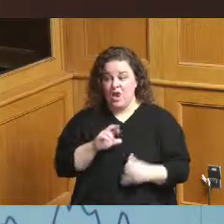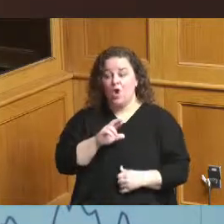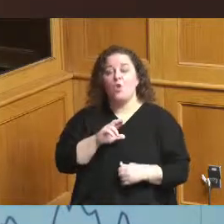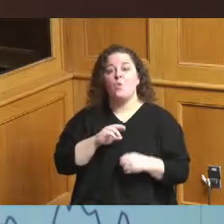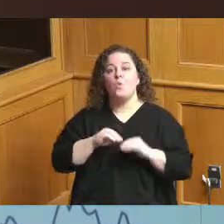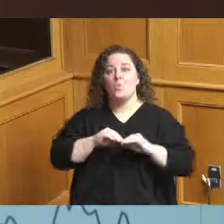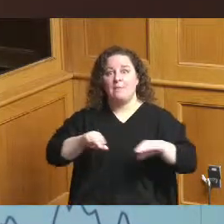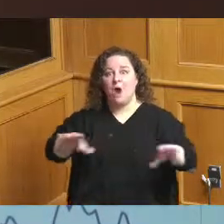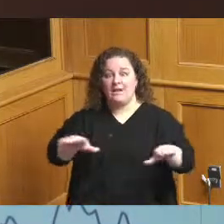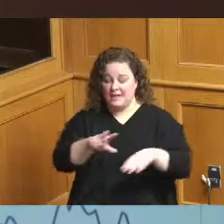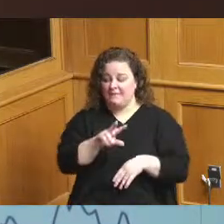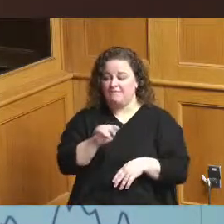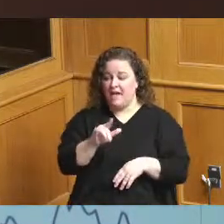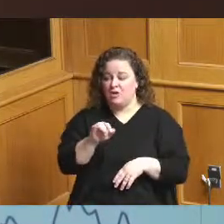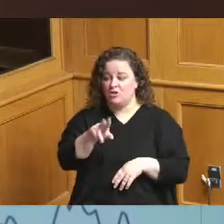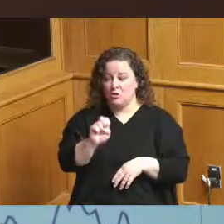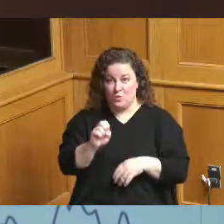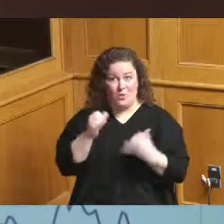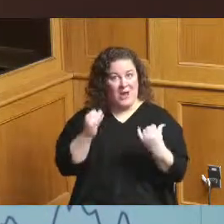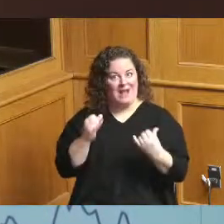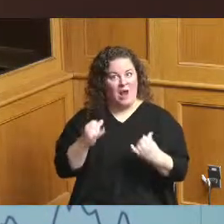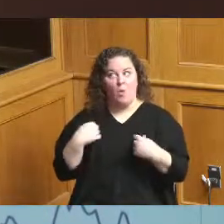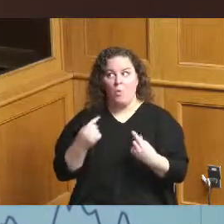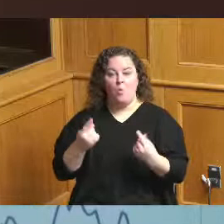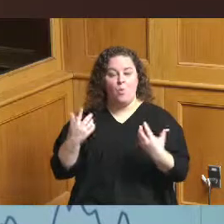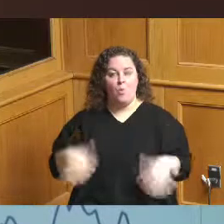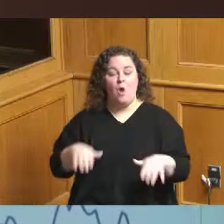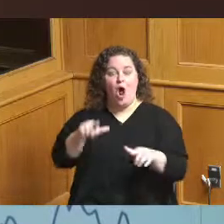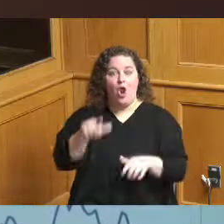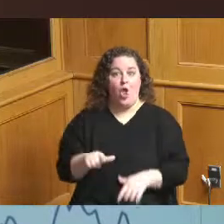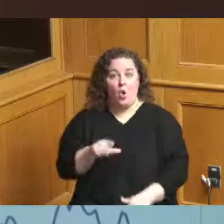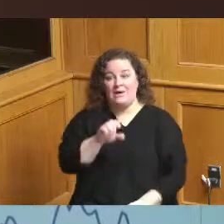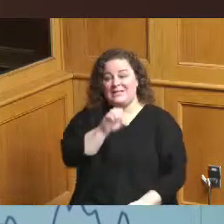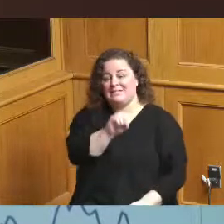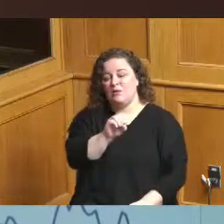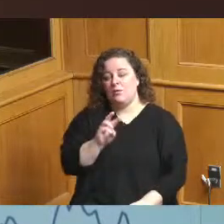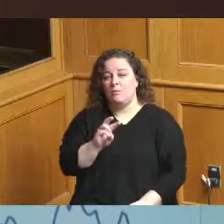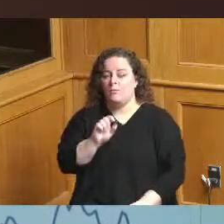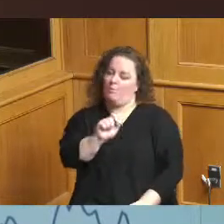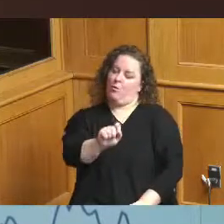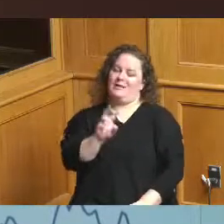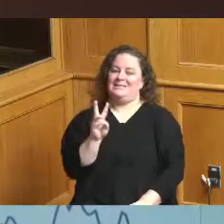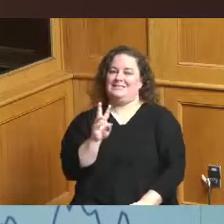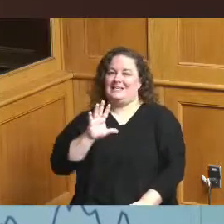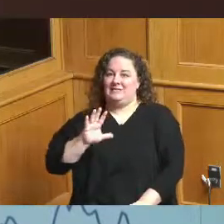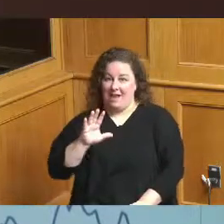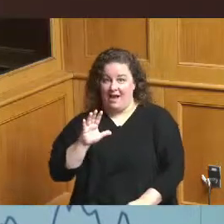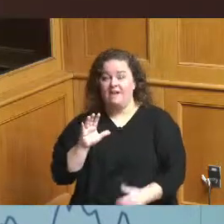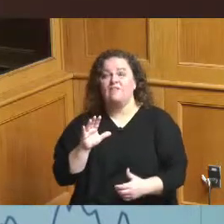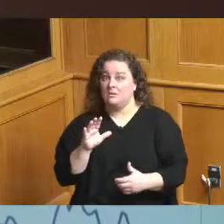at almost an all-time low at 0.65 when you see cases drop so drastically it's an indication